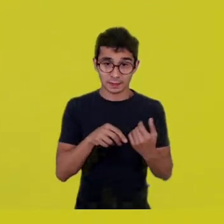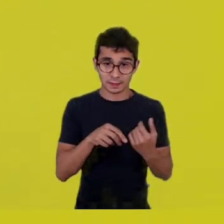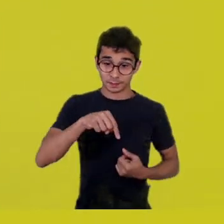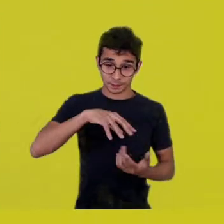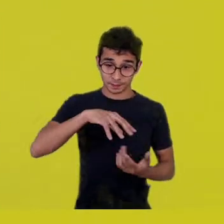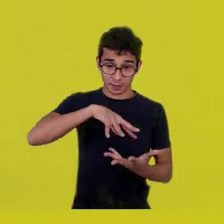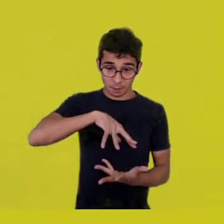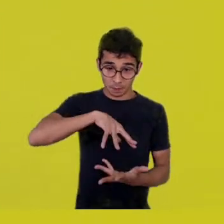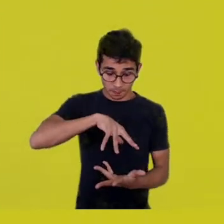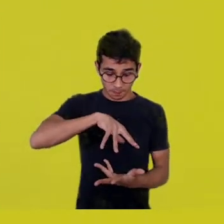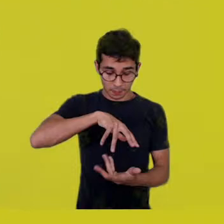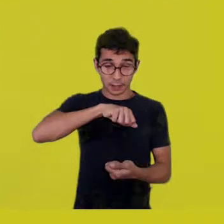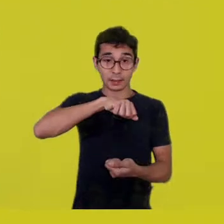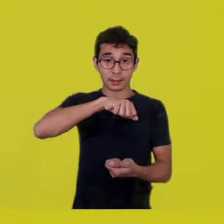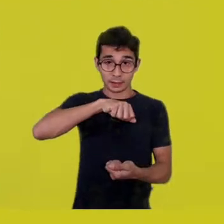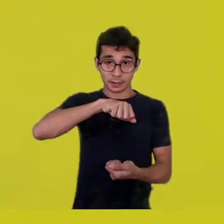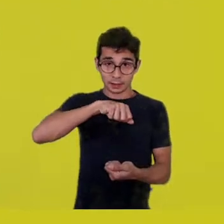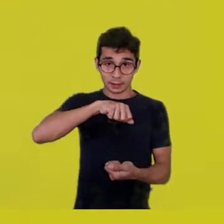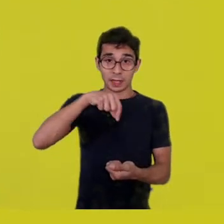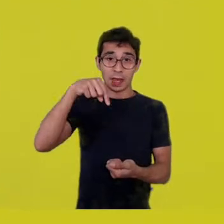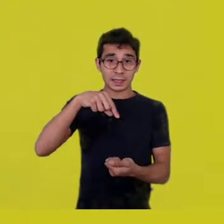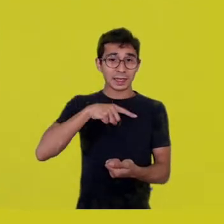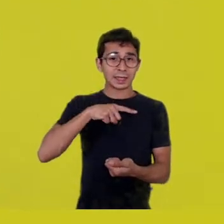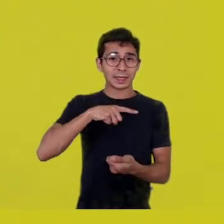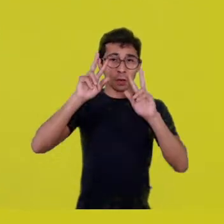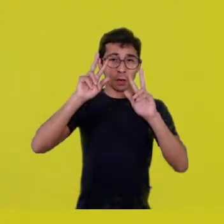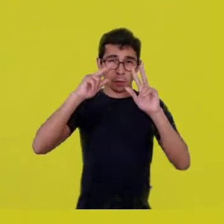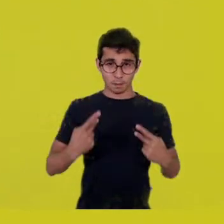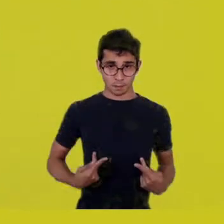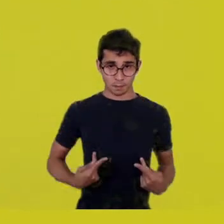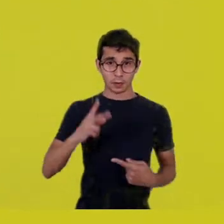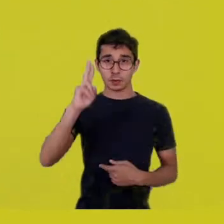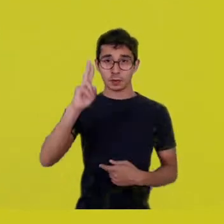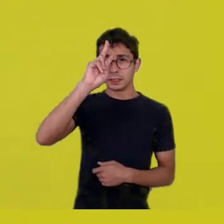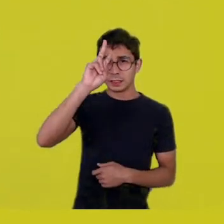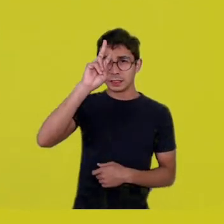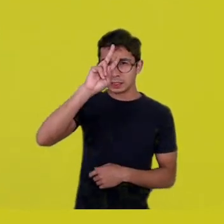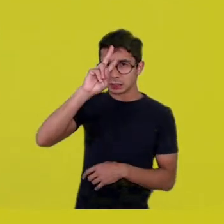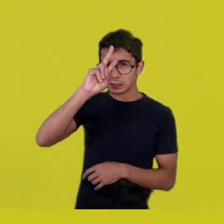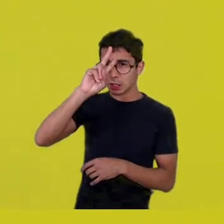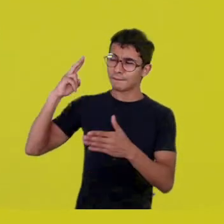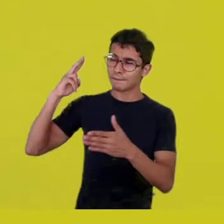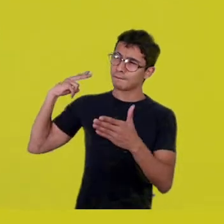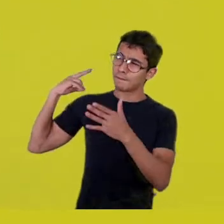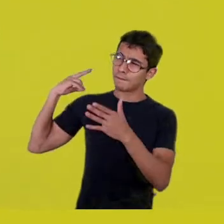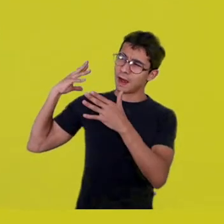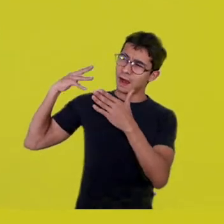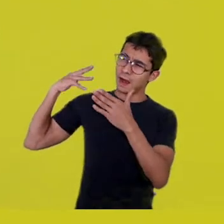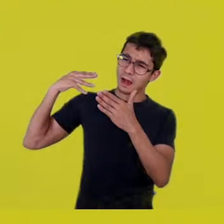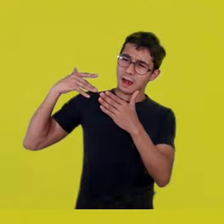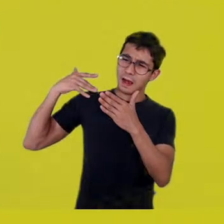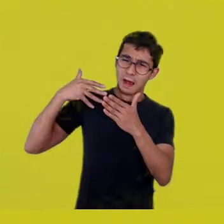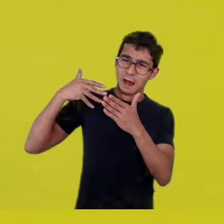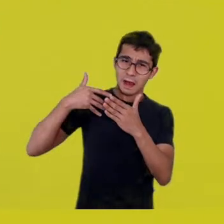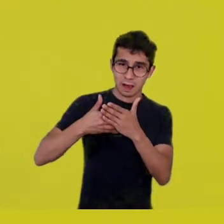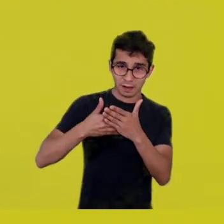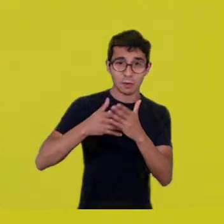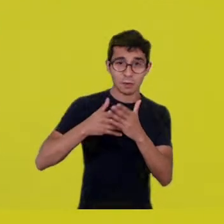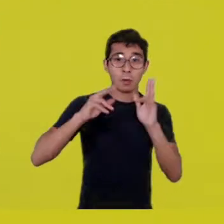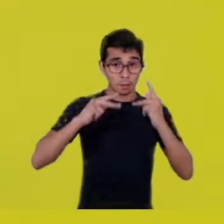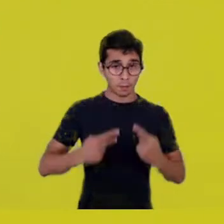and the story of the humanities who clashed or met here...